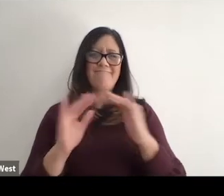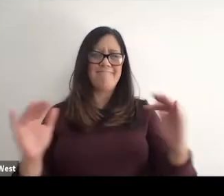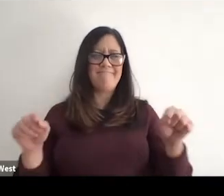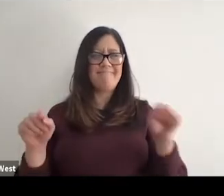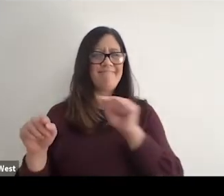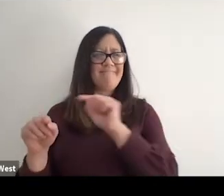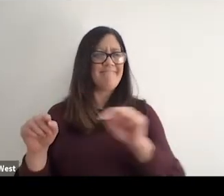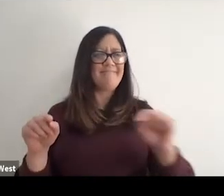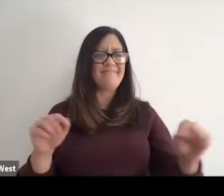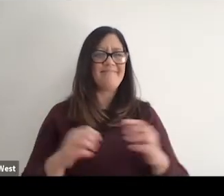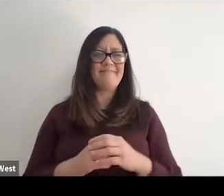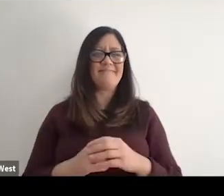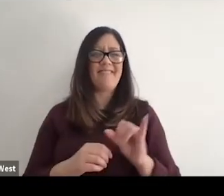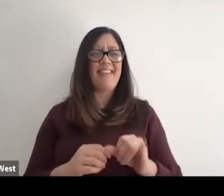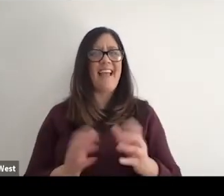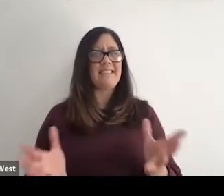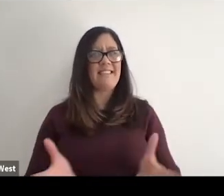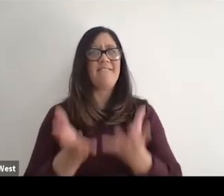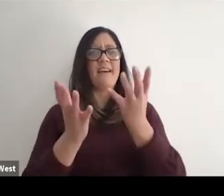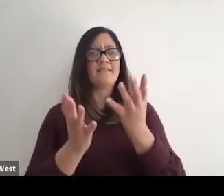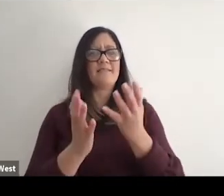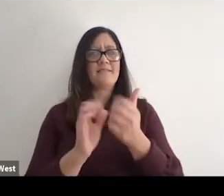I think that has advanced the sport.